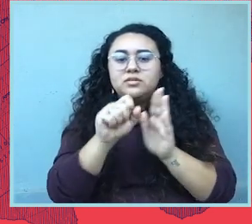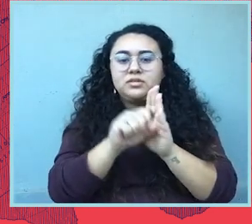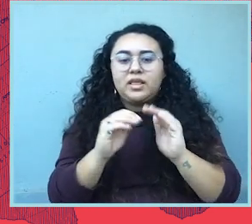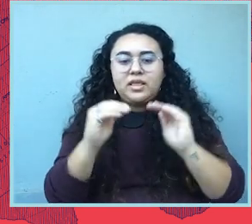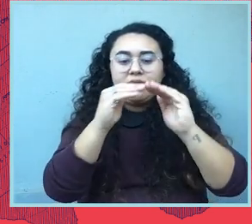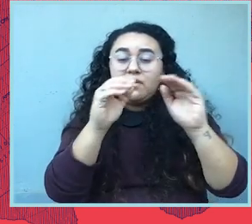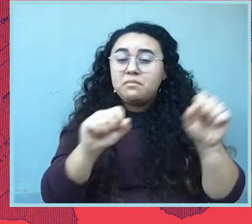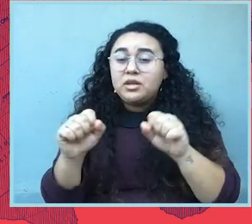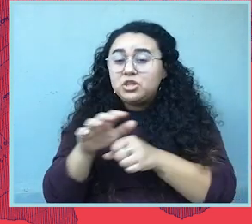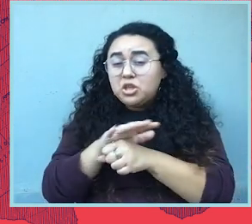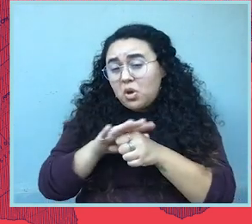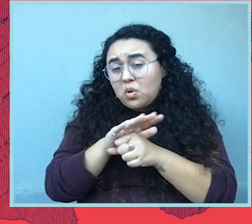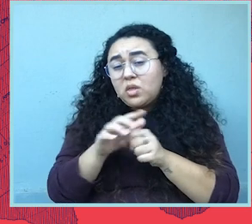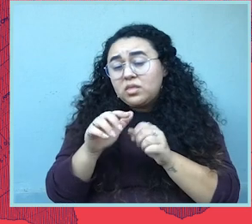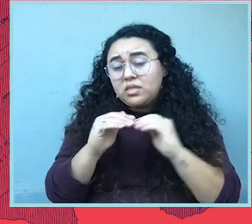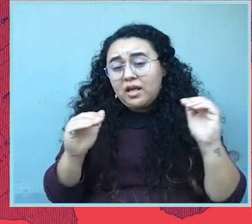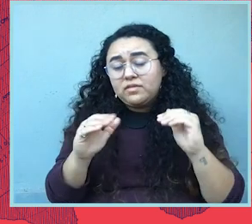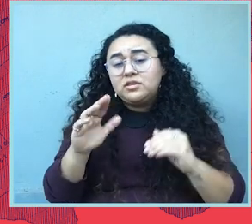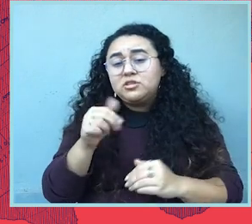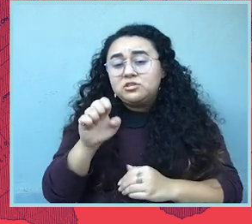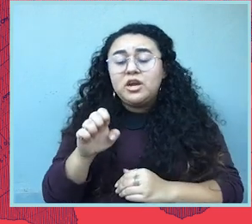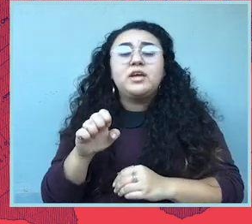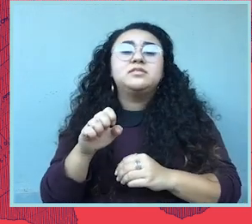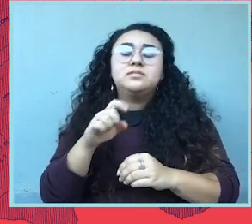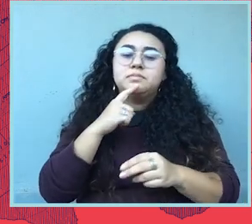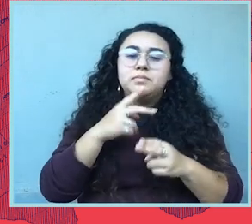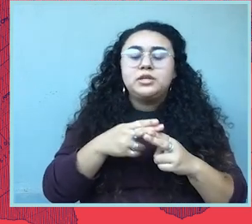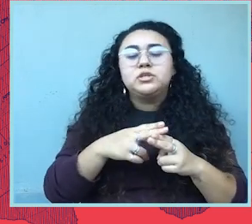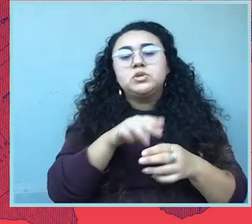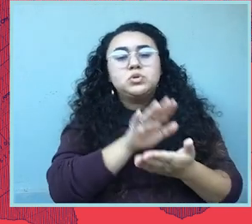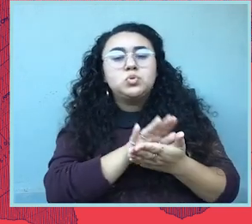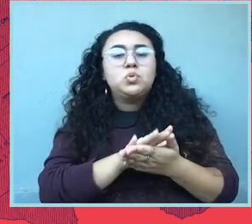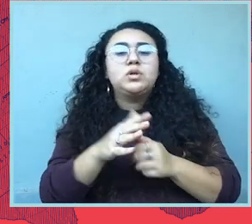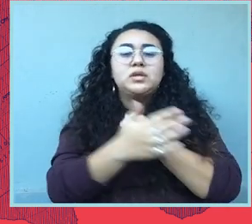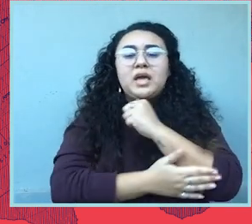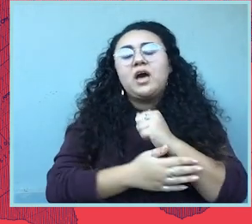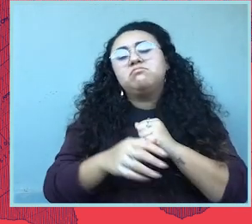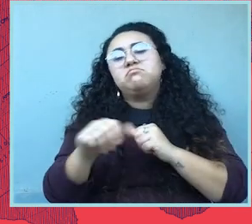Public attention to the school board level at the county level and so forth.